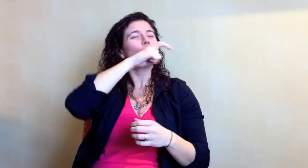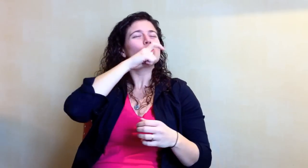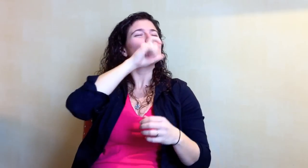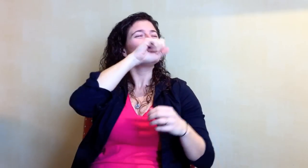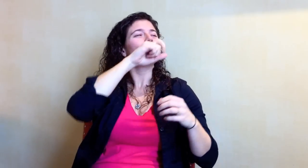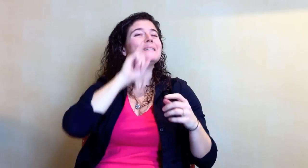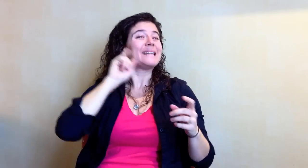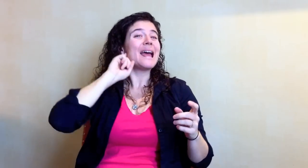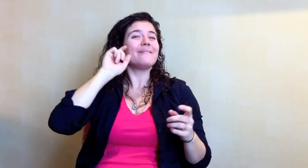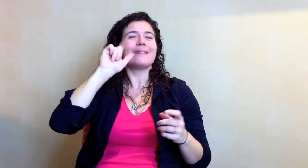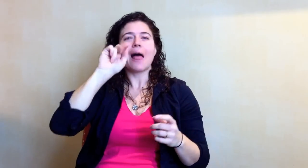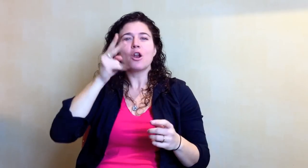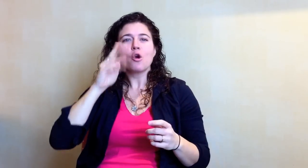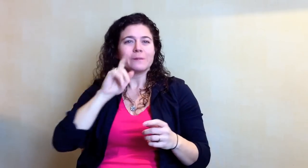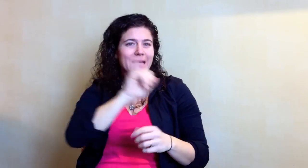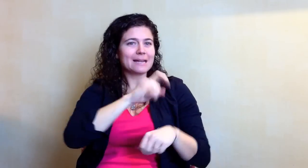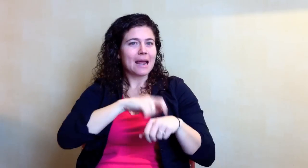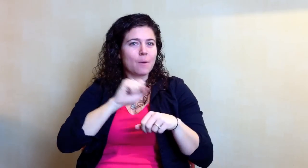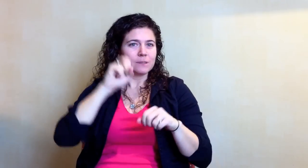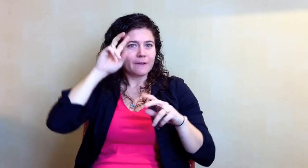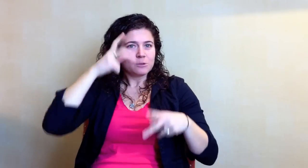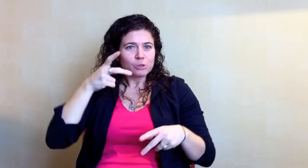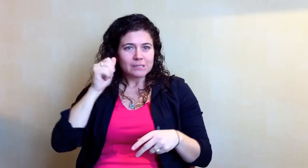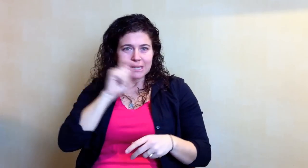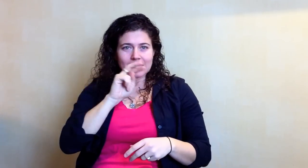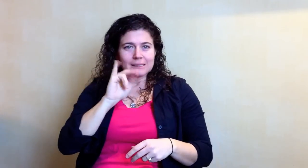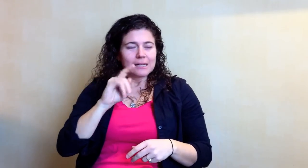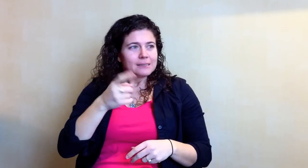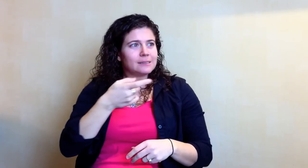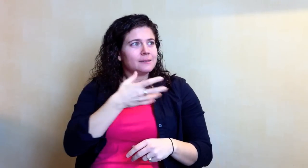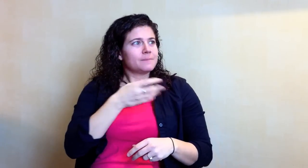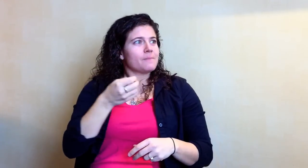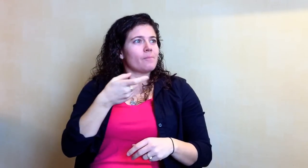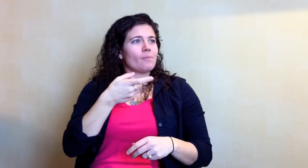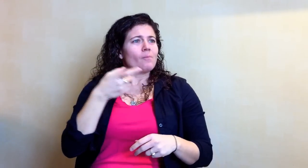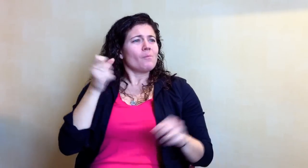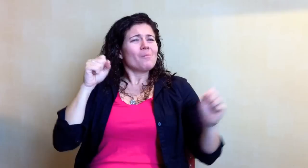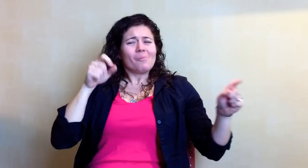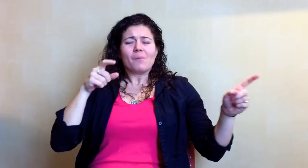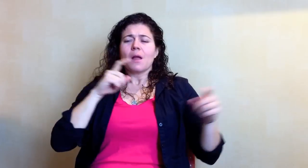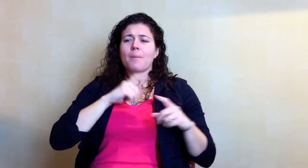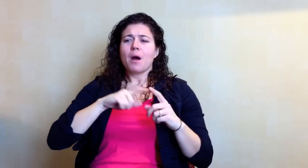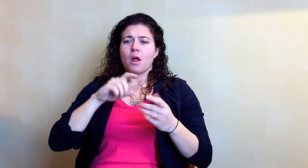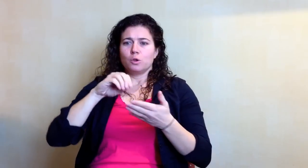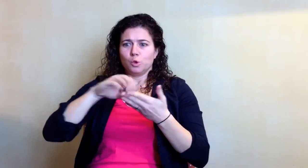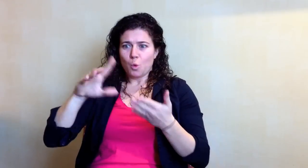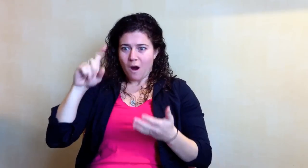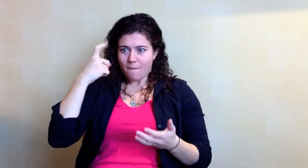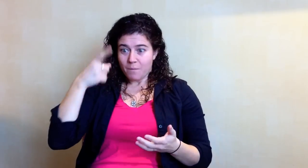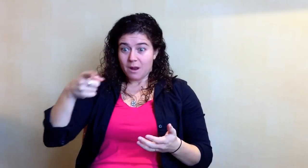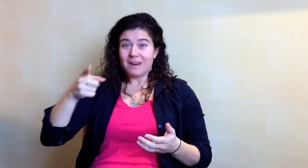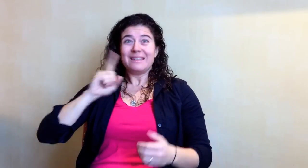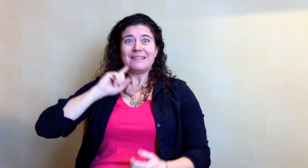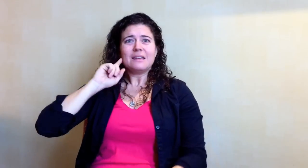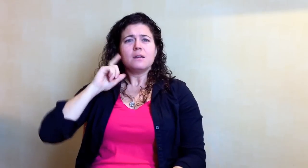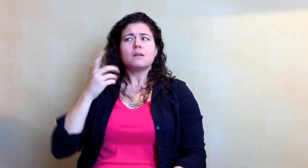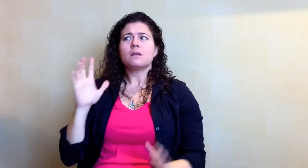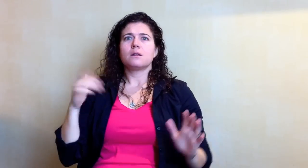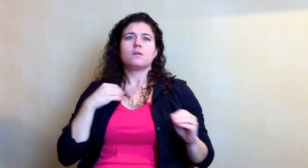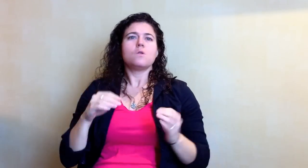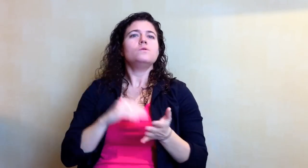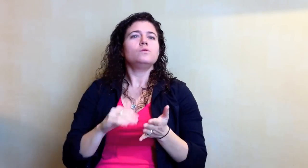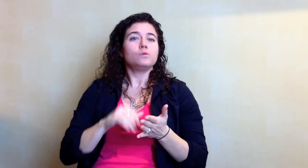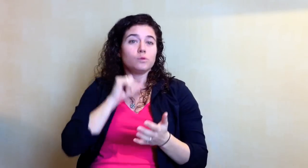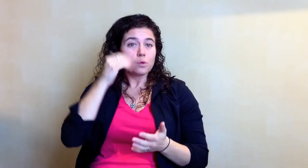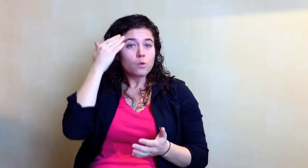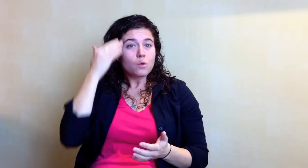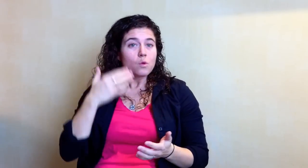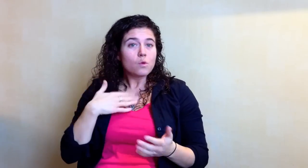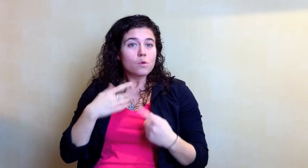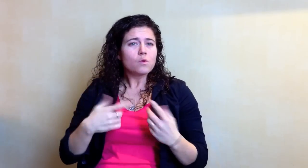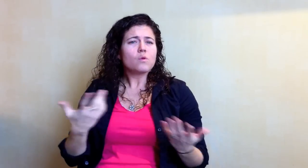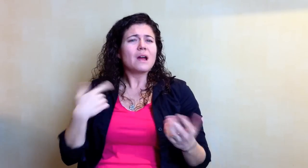Alan Hurwitz at that time was the Vice President of NTID. But there was a Deaf person in a student government - no excuse, we must sign.